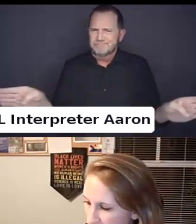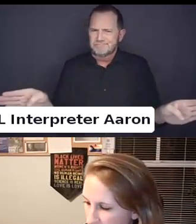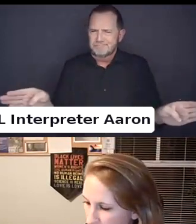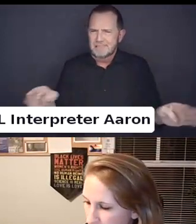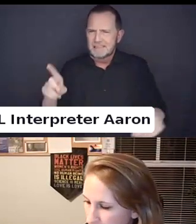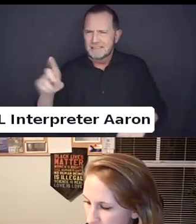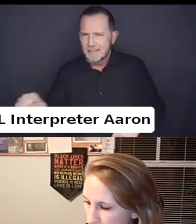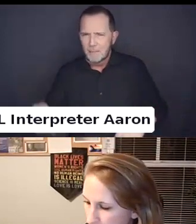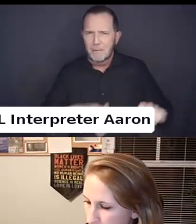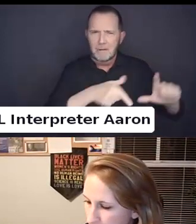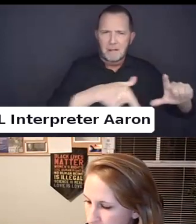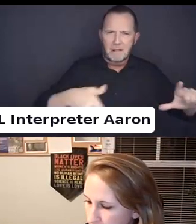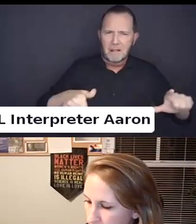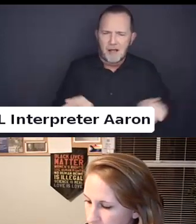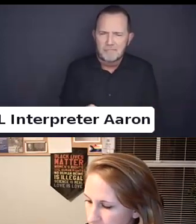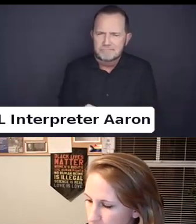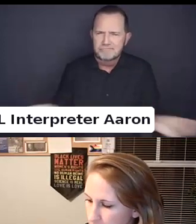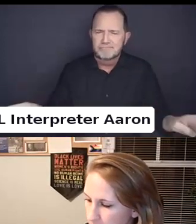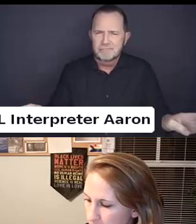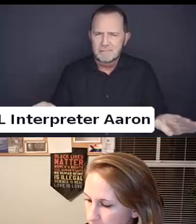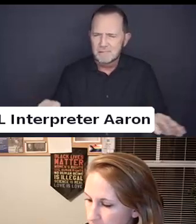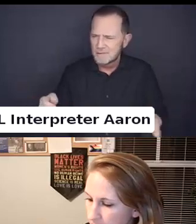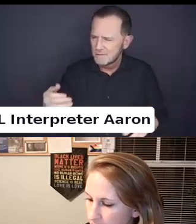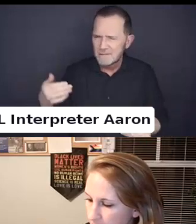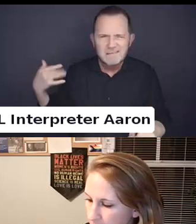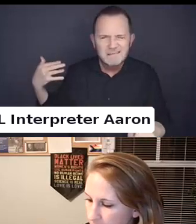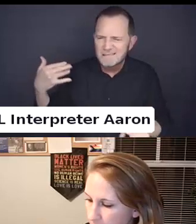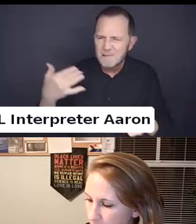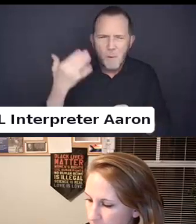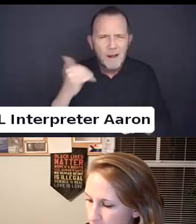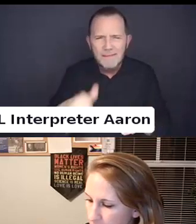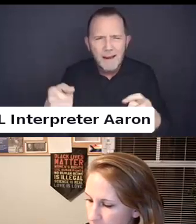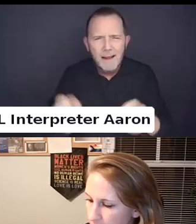And are there any specific ways that you all would want to highlight.